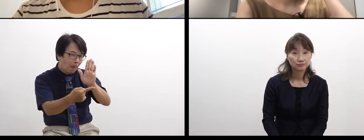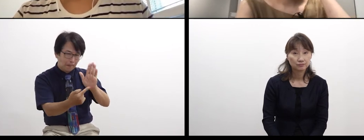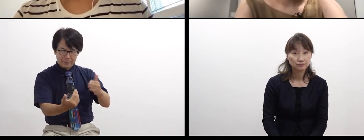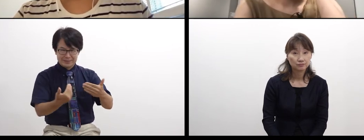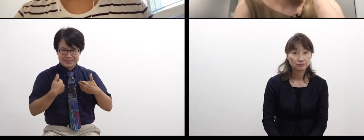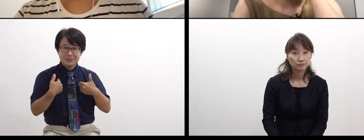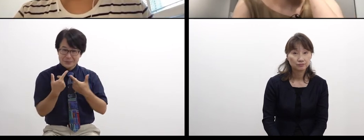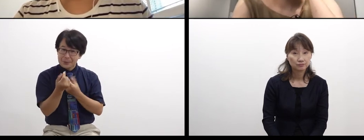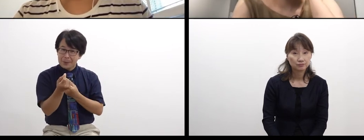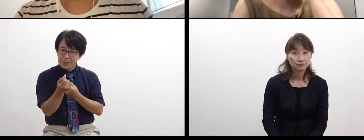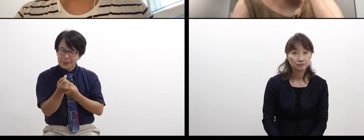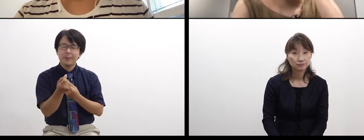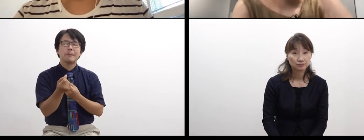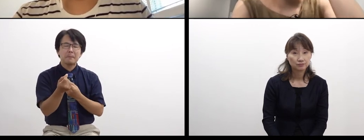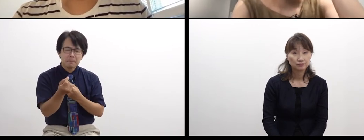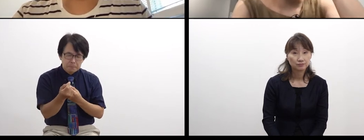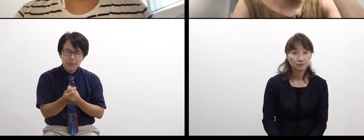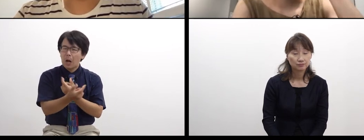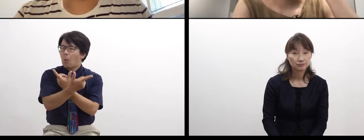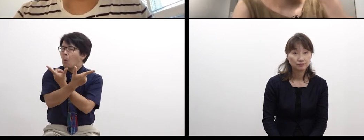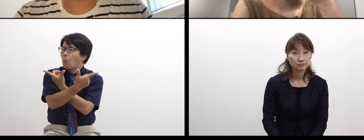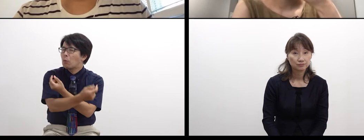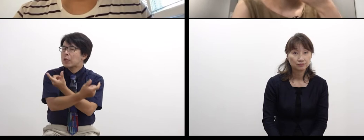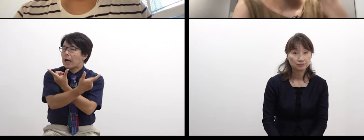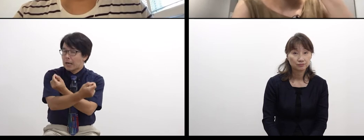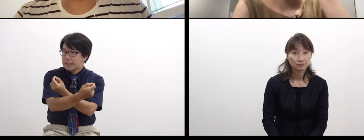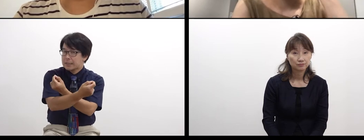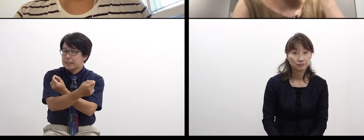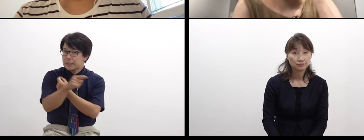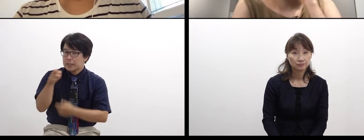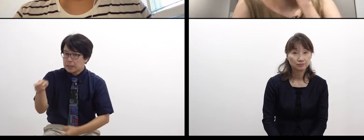I think it’s